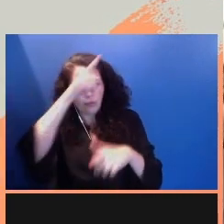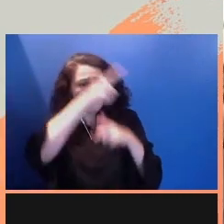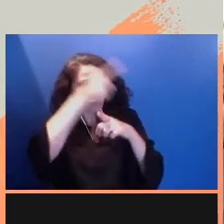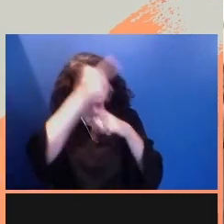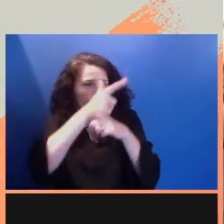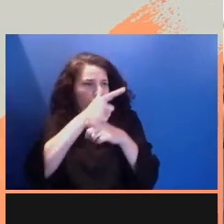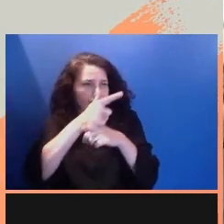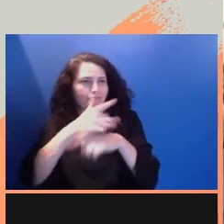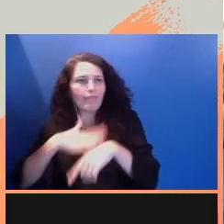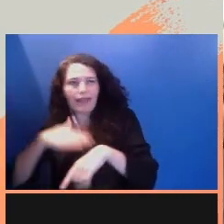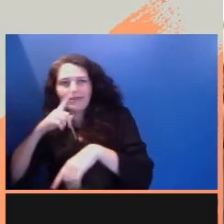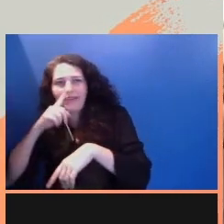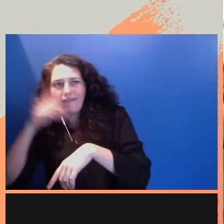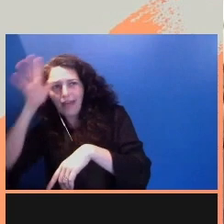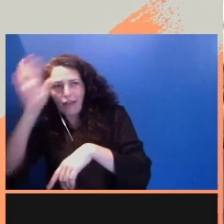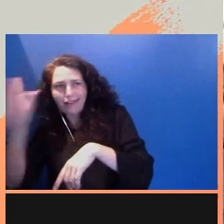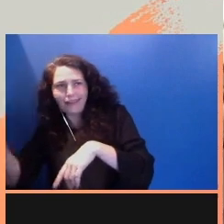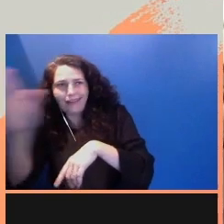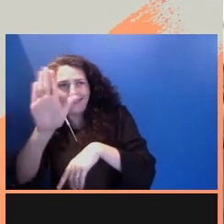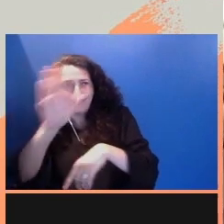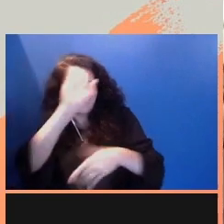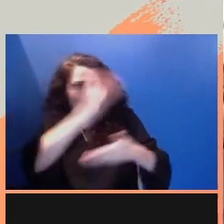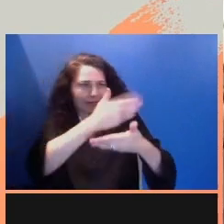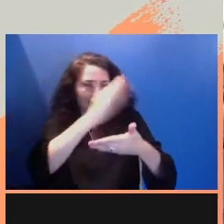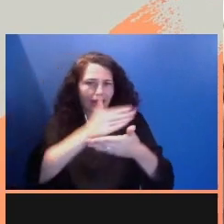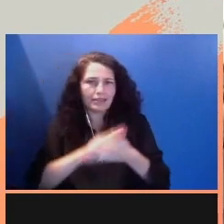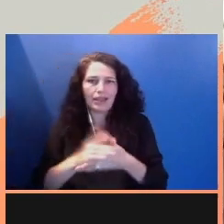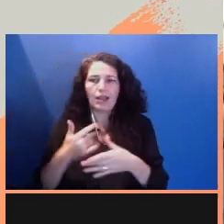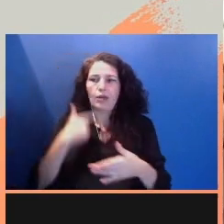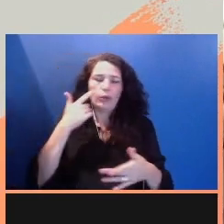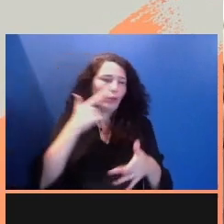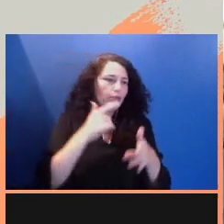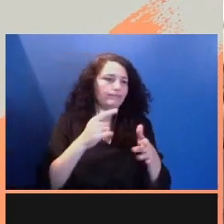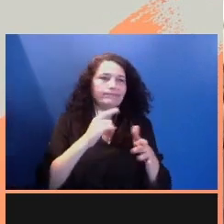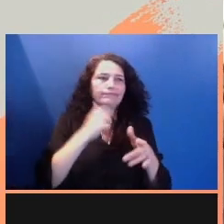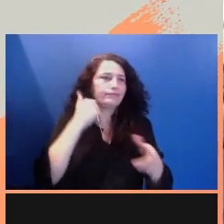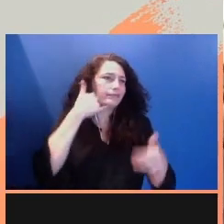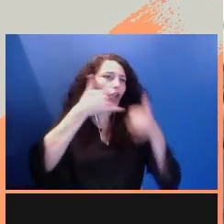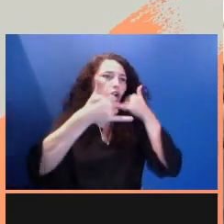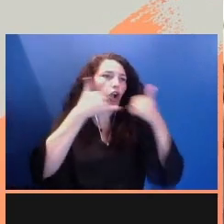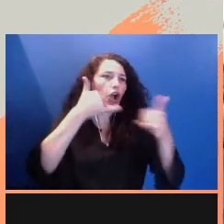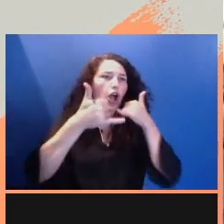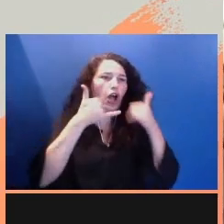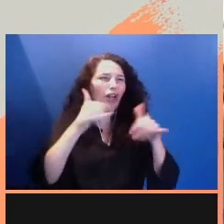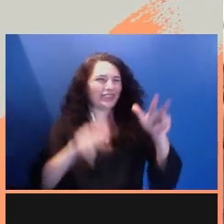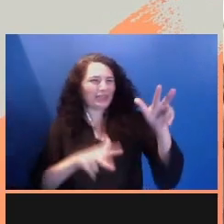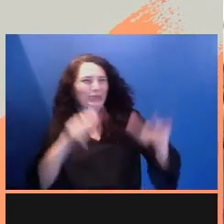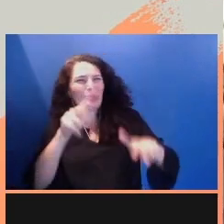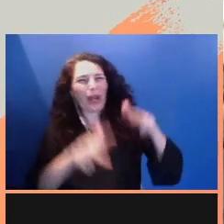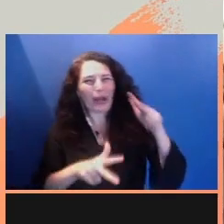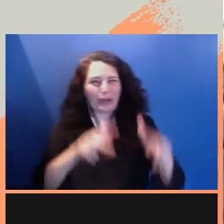We had our awkward phone calls across too many miles. My step father left her. My brother stayed.